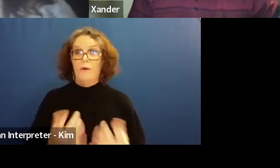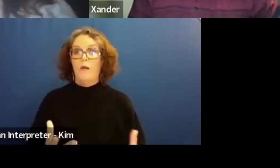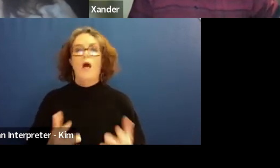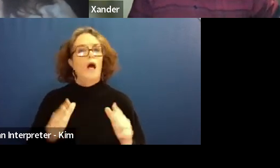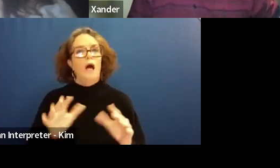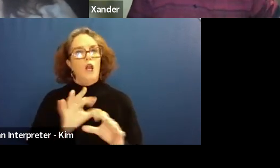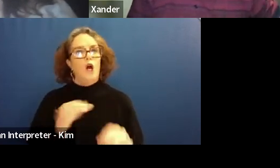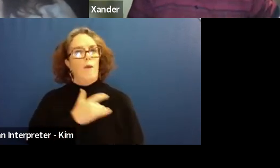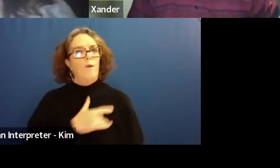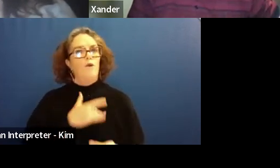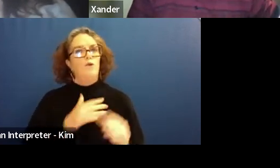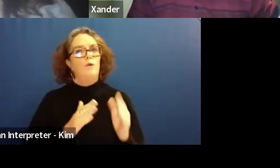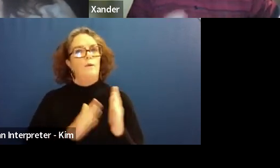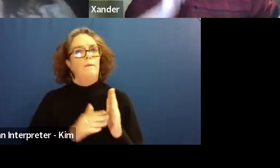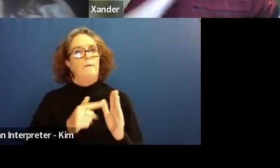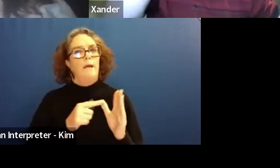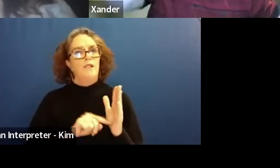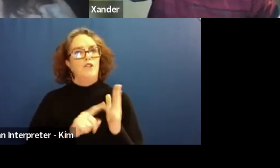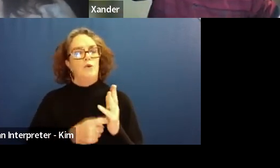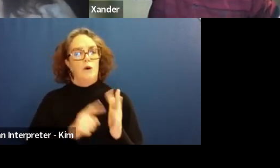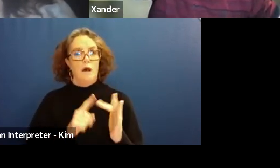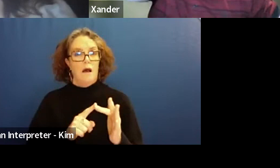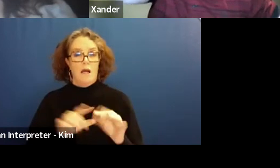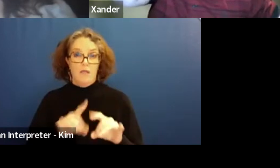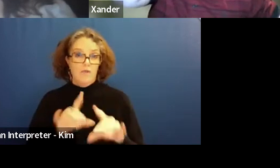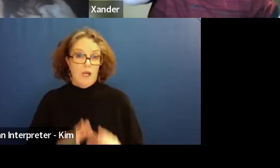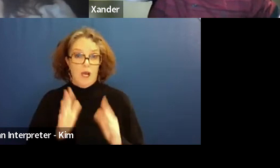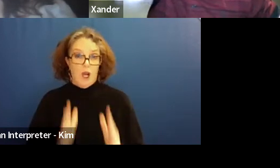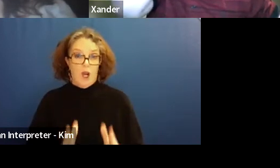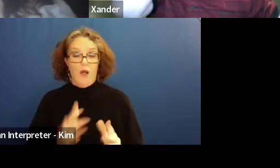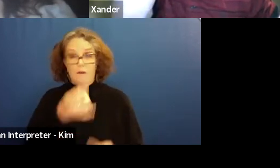let's be honest, a lot of kids in Australia start school at the age of four.